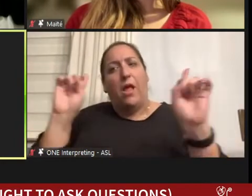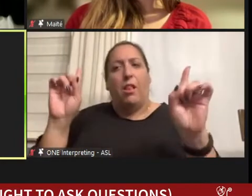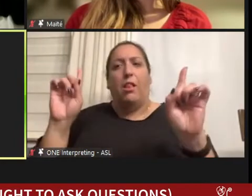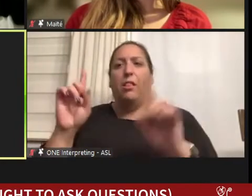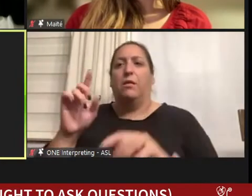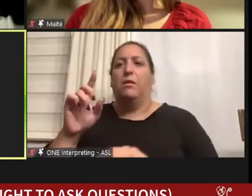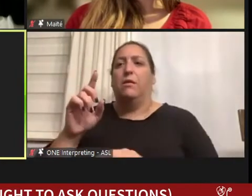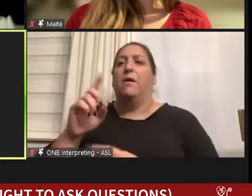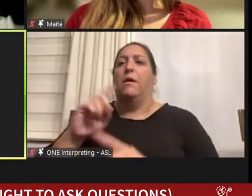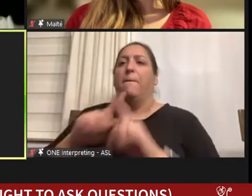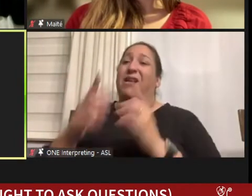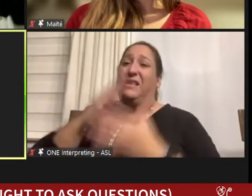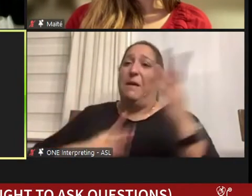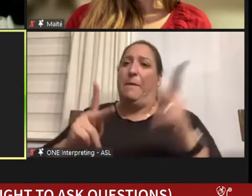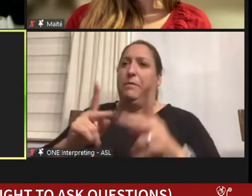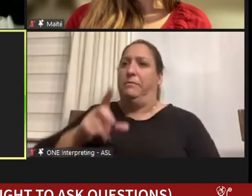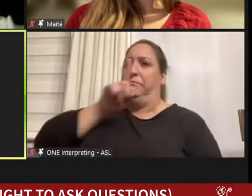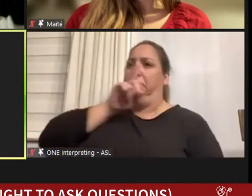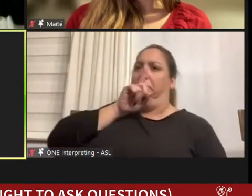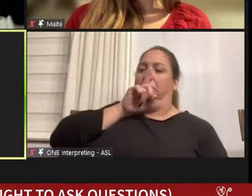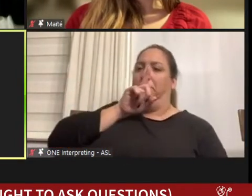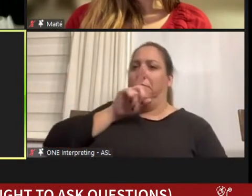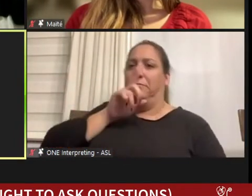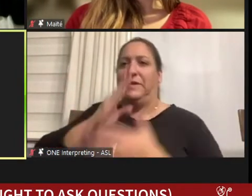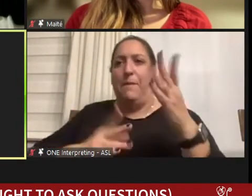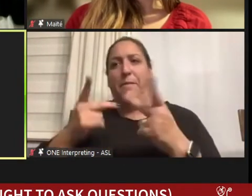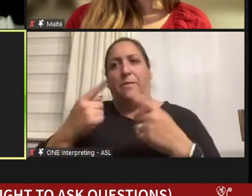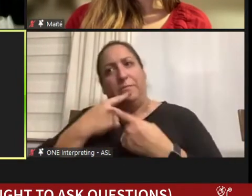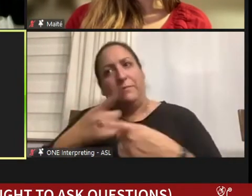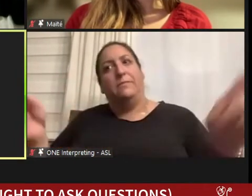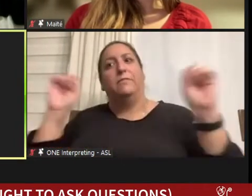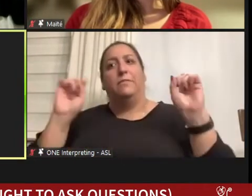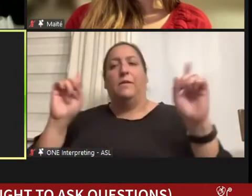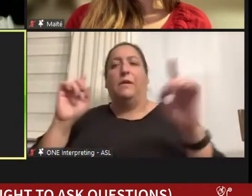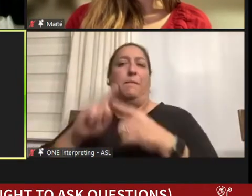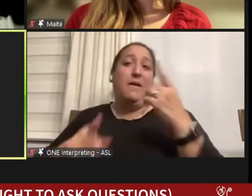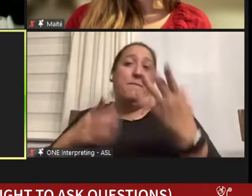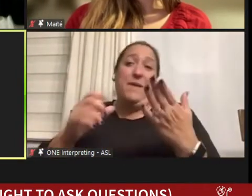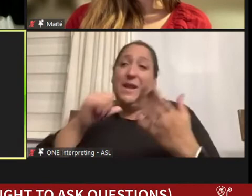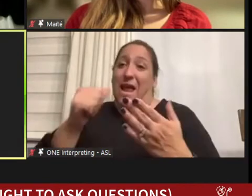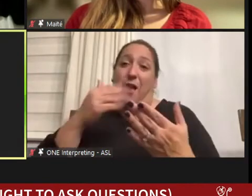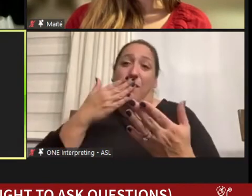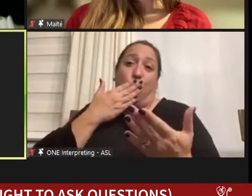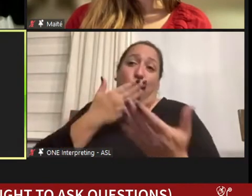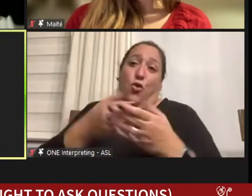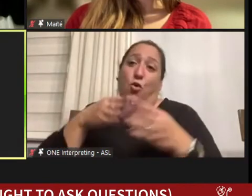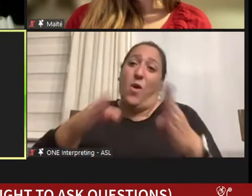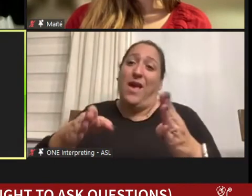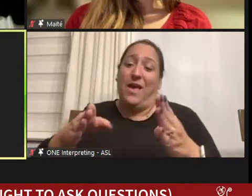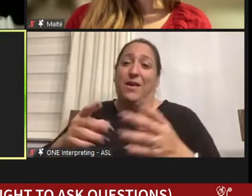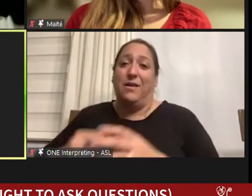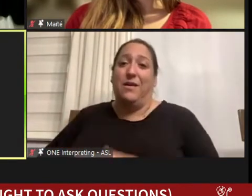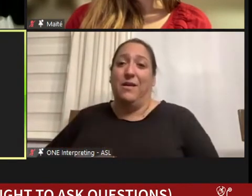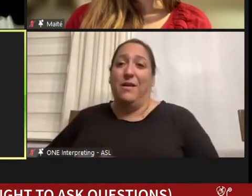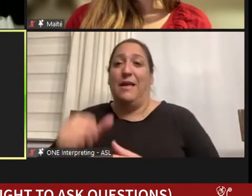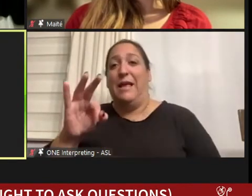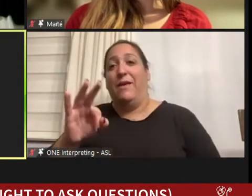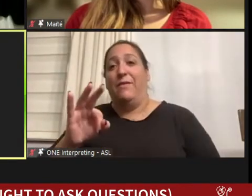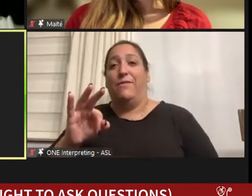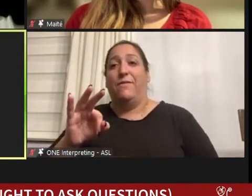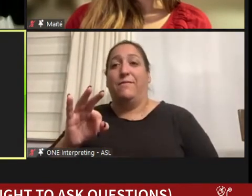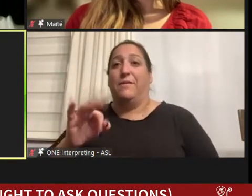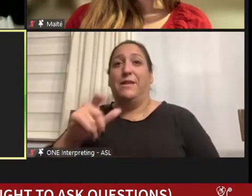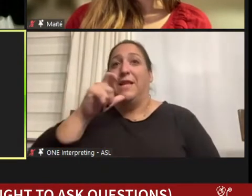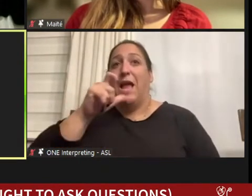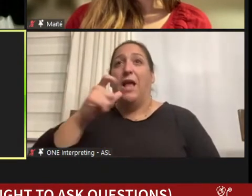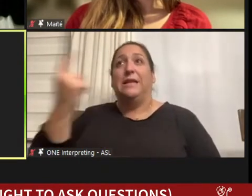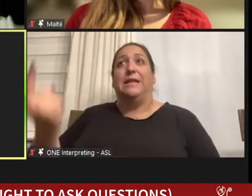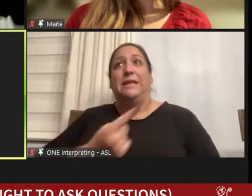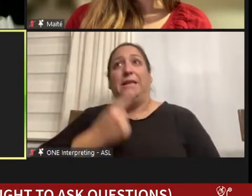some people I agree that it may not be the way to go, particularly if it's not something that is a